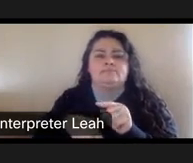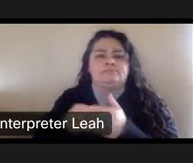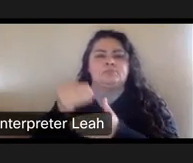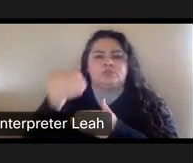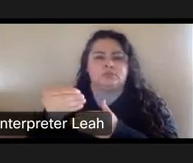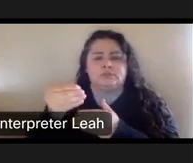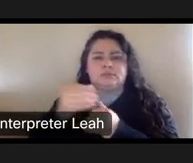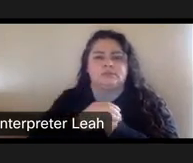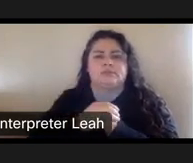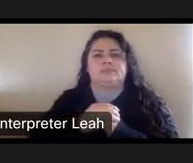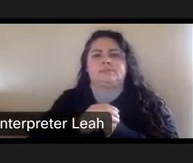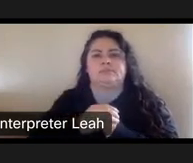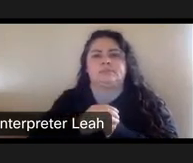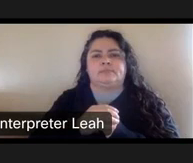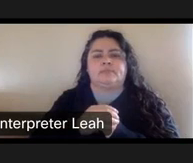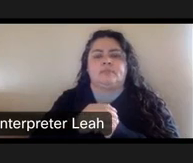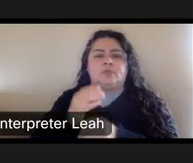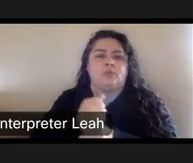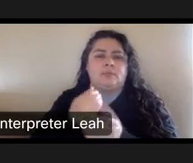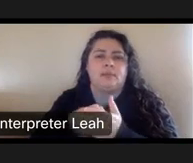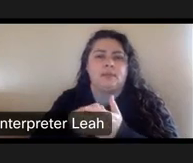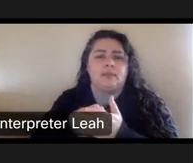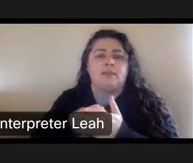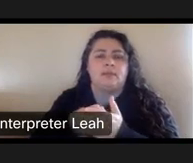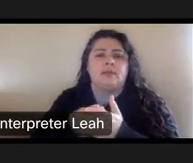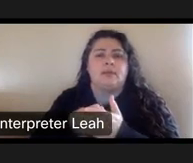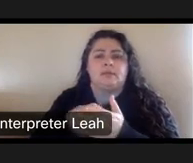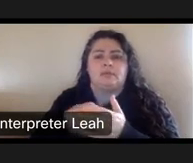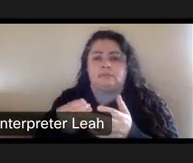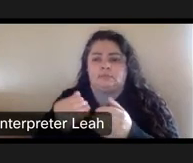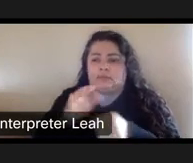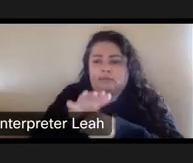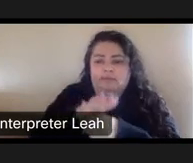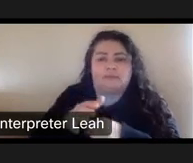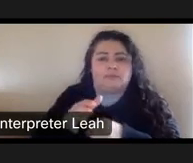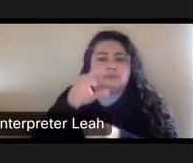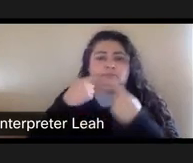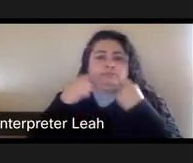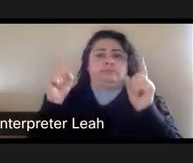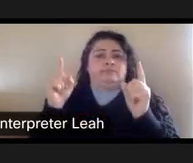And get the money out, we get the money together in order to do it. So, um.